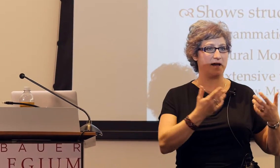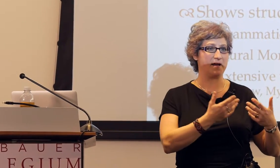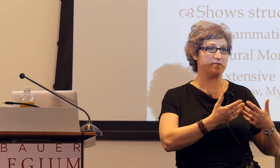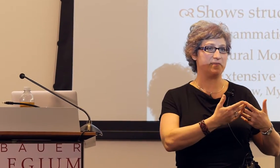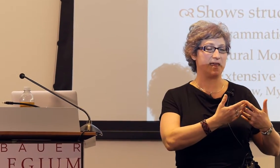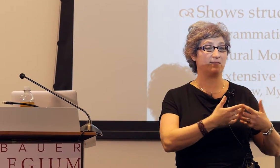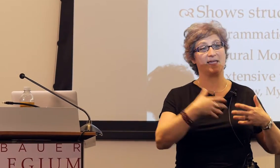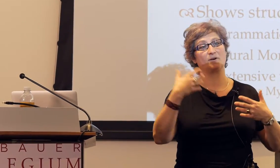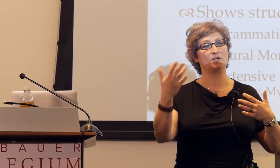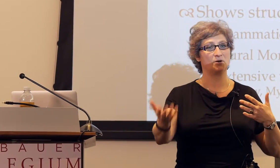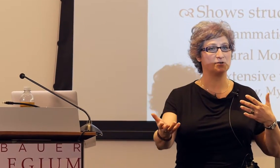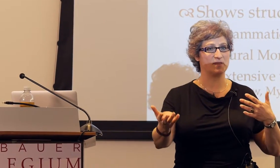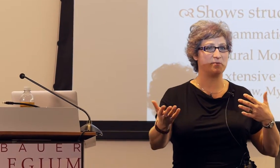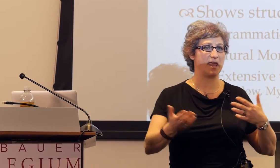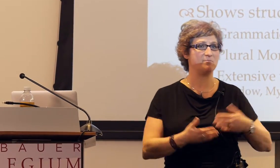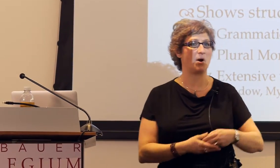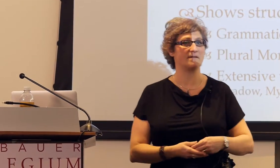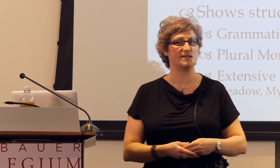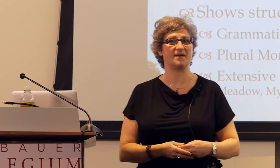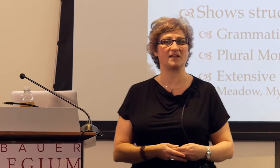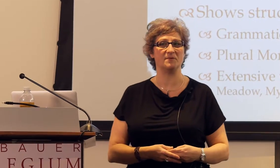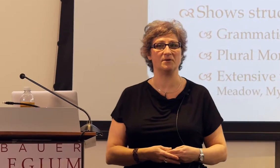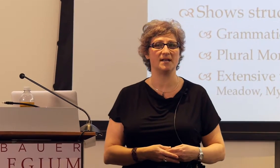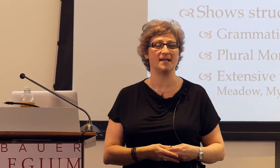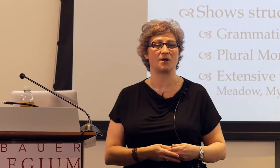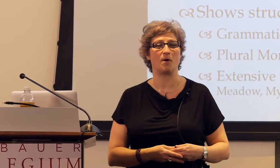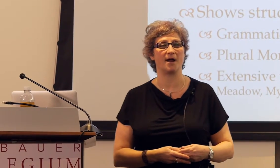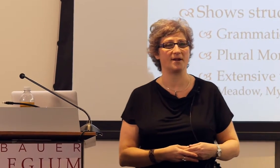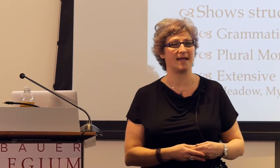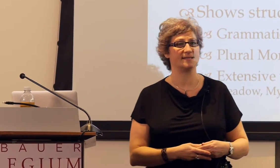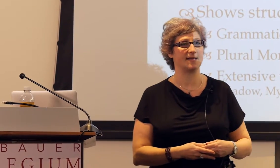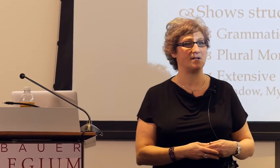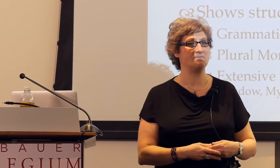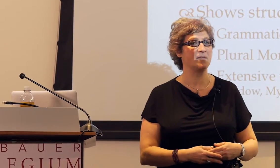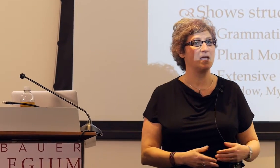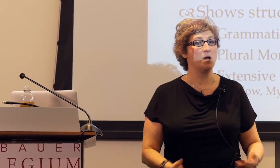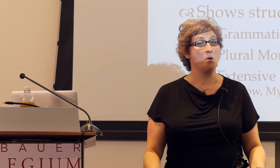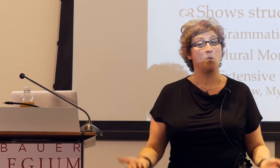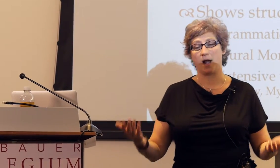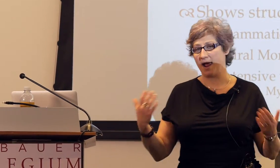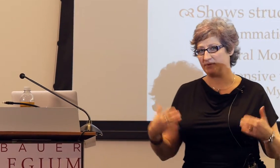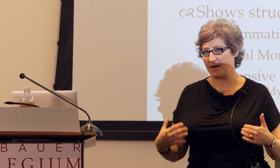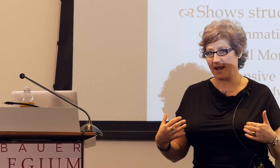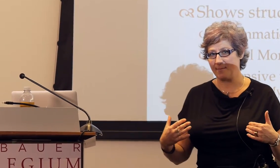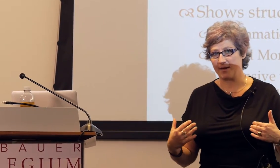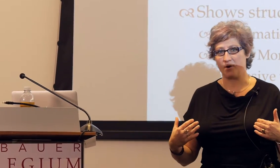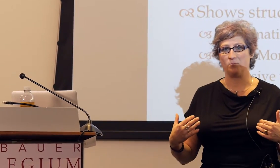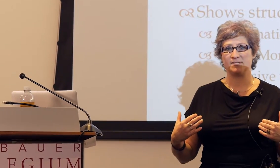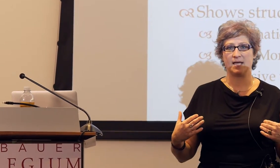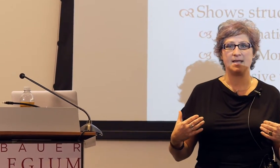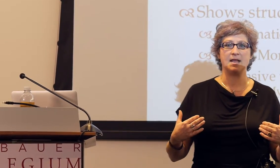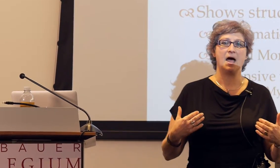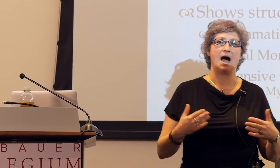that they later learned when they became part of the Deaf community and acquired ASL. When I'm talking about homesign,